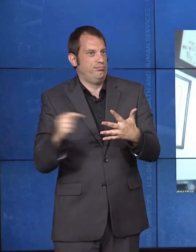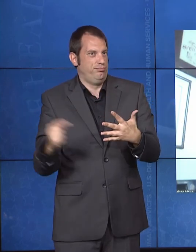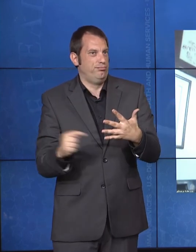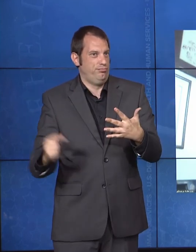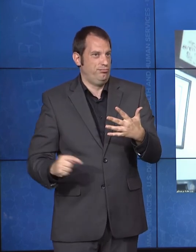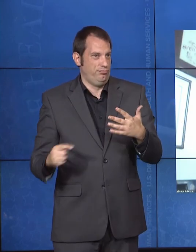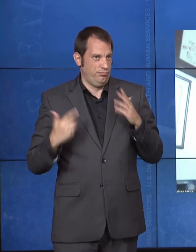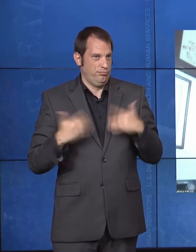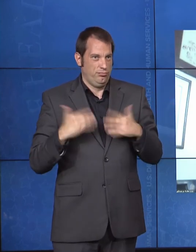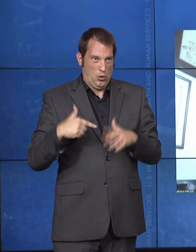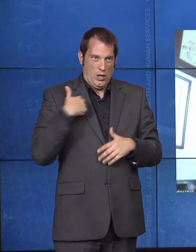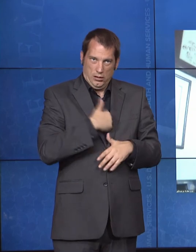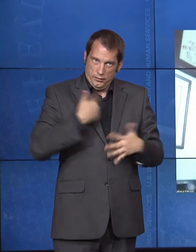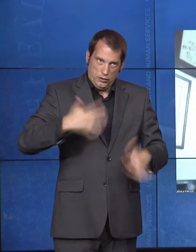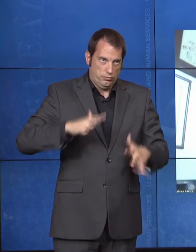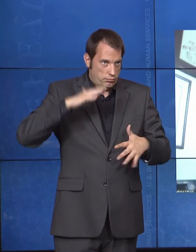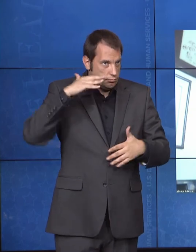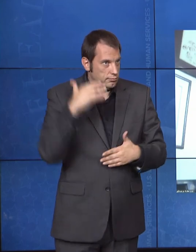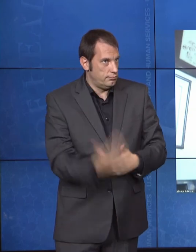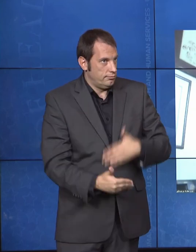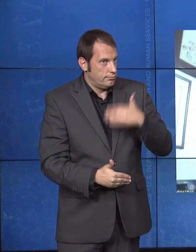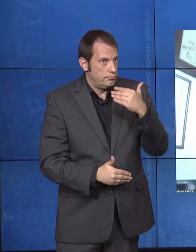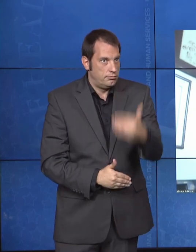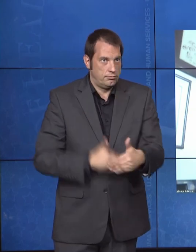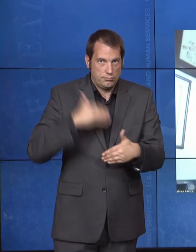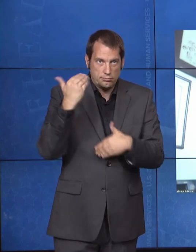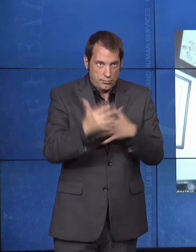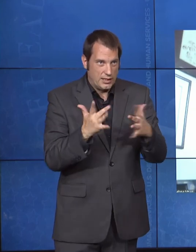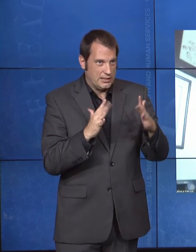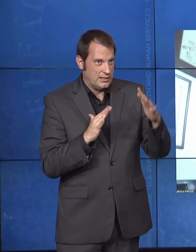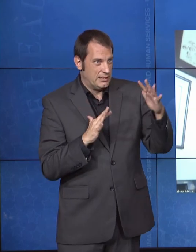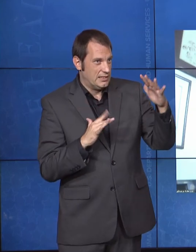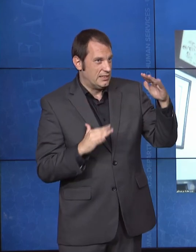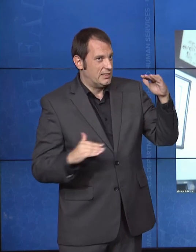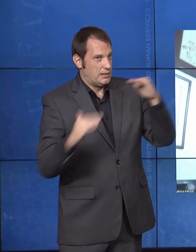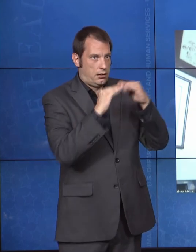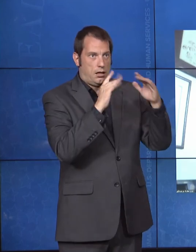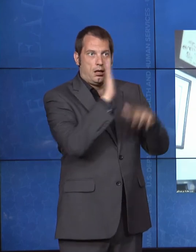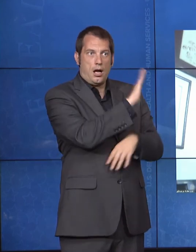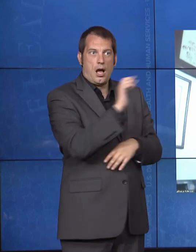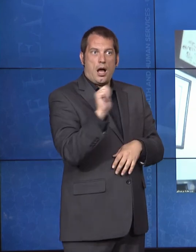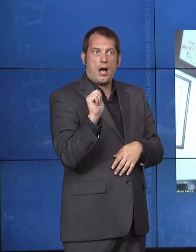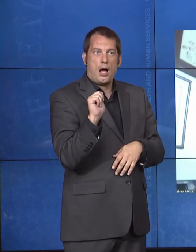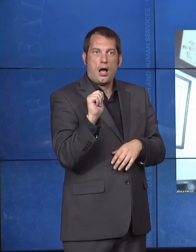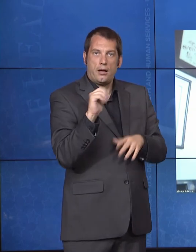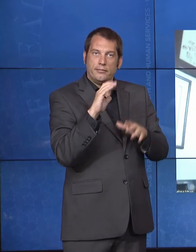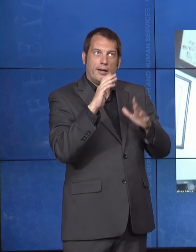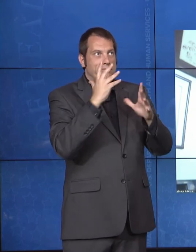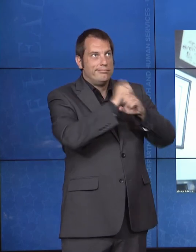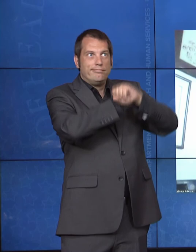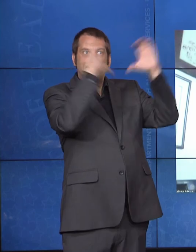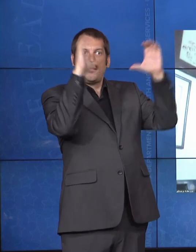true inclusion. And Americans with and without disabilities increasingly live, learn, work,